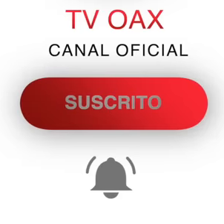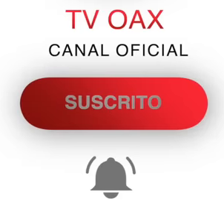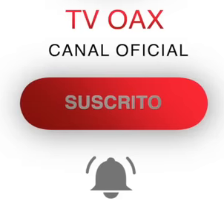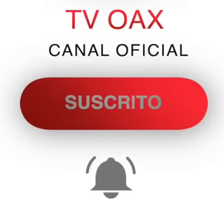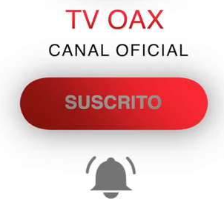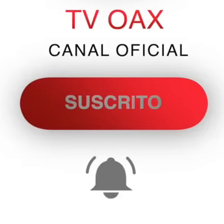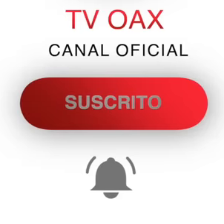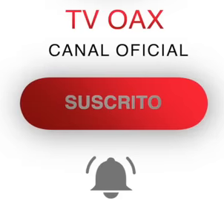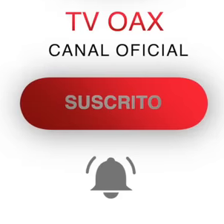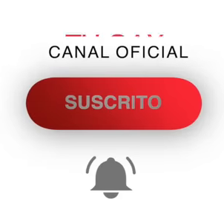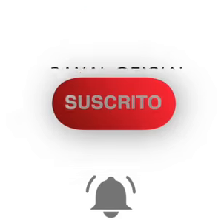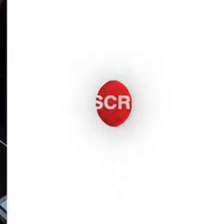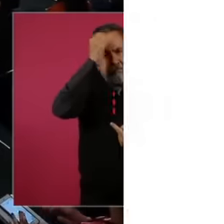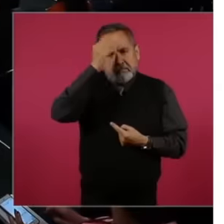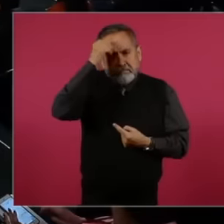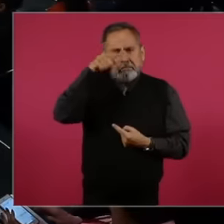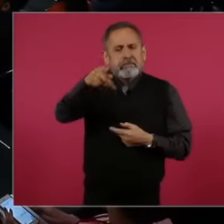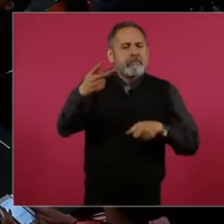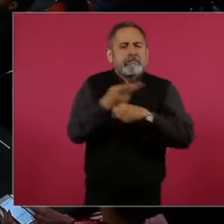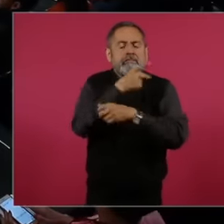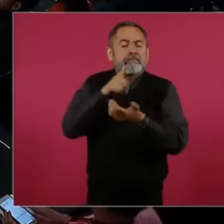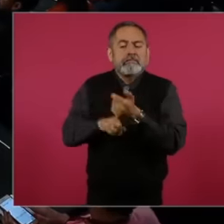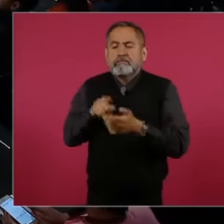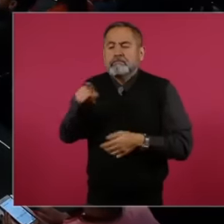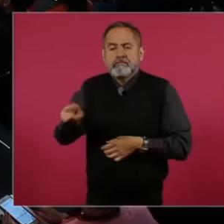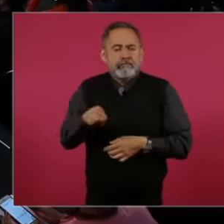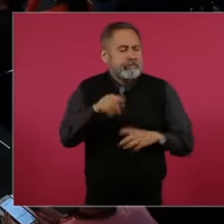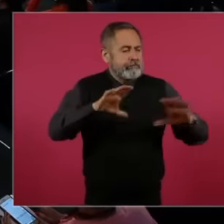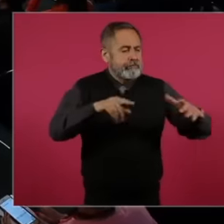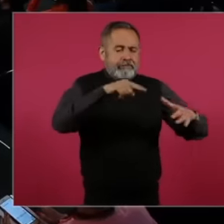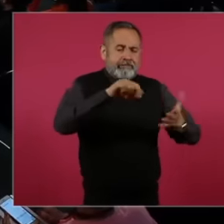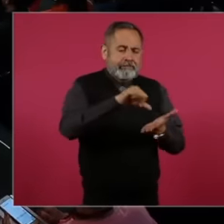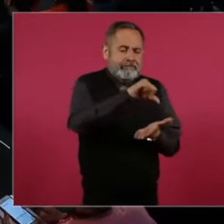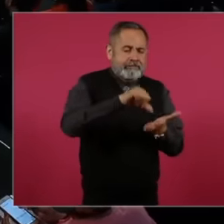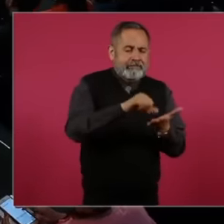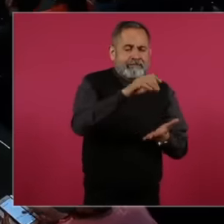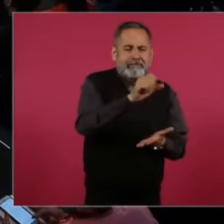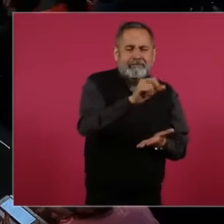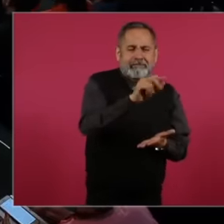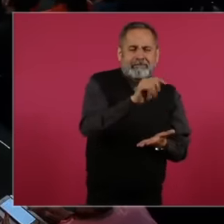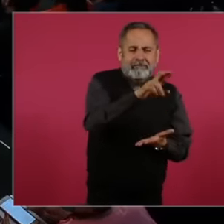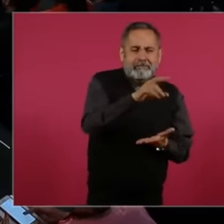opinion do you have about the positioning of the Carter Center? What is your opinion? Well,